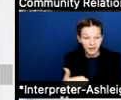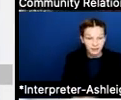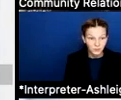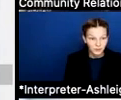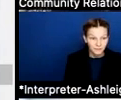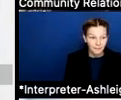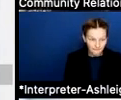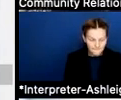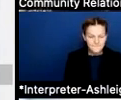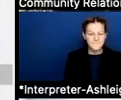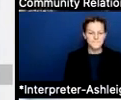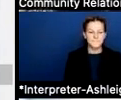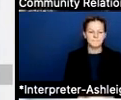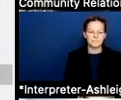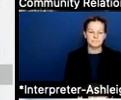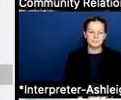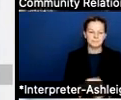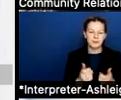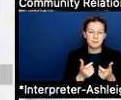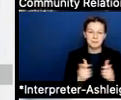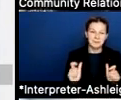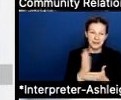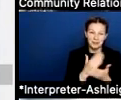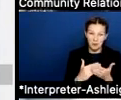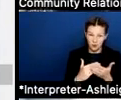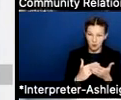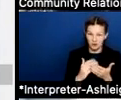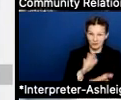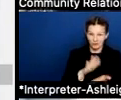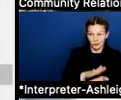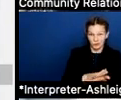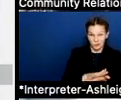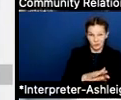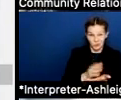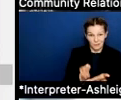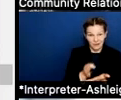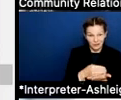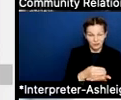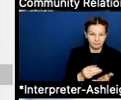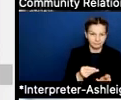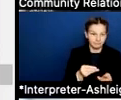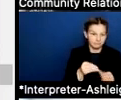The major portion of any school district's budget is staff. And as you can see from this chart,